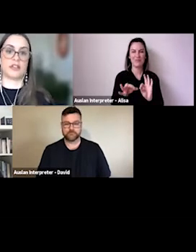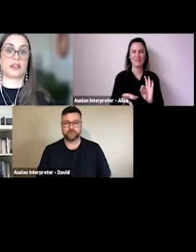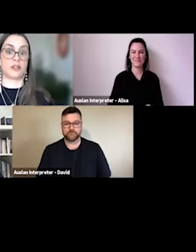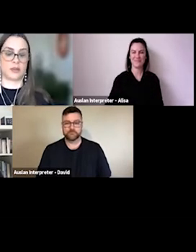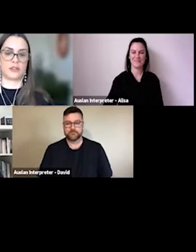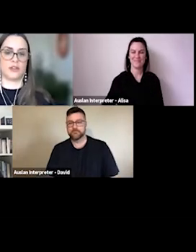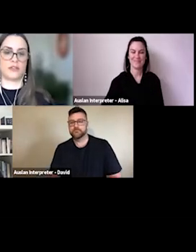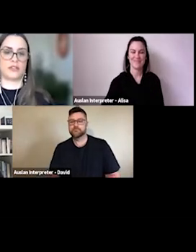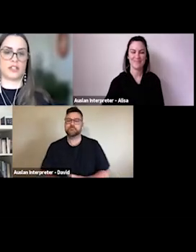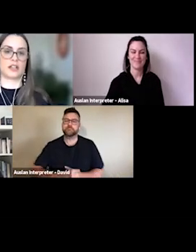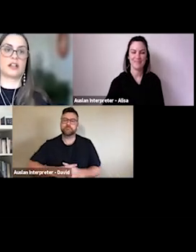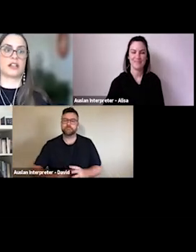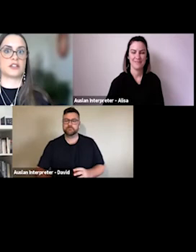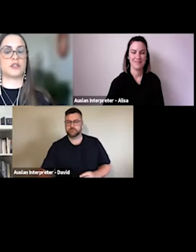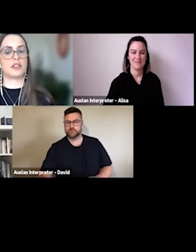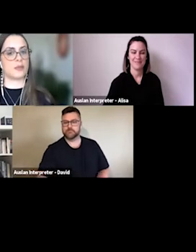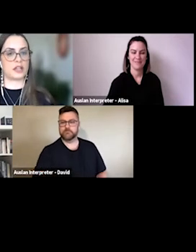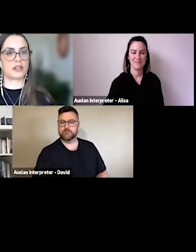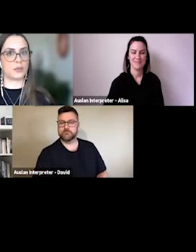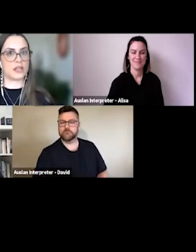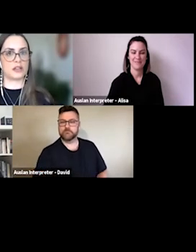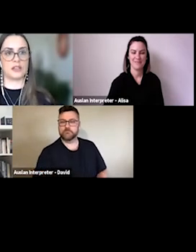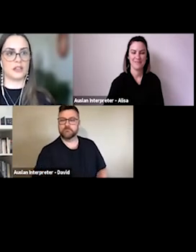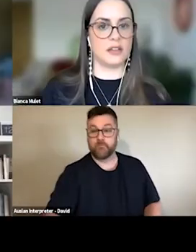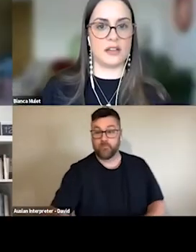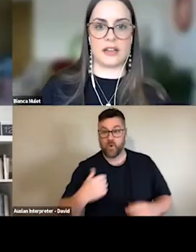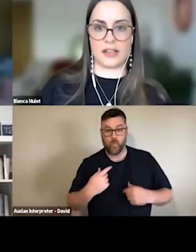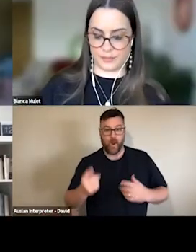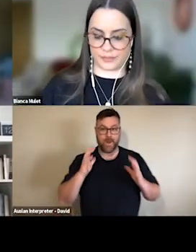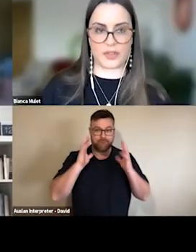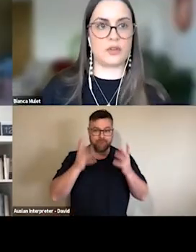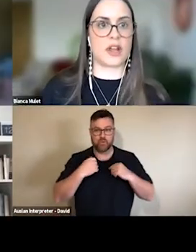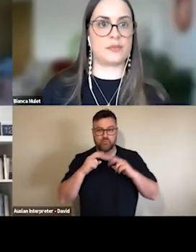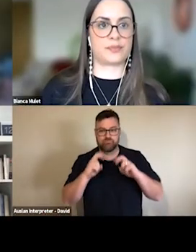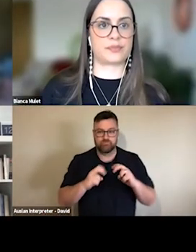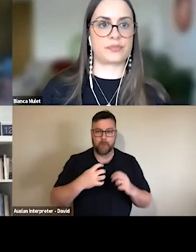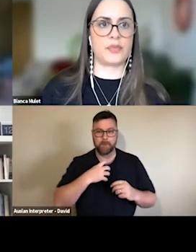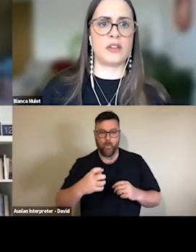We're seeing that hesitancy go down as time progresses, but even now we're still somewhere